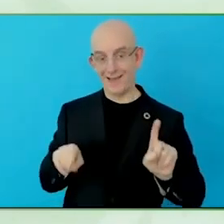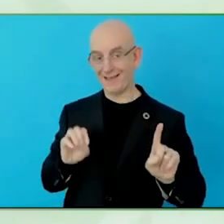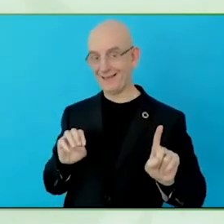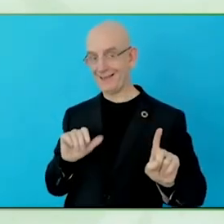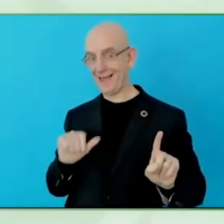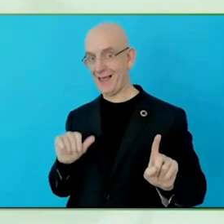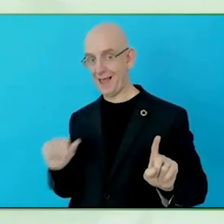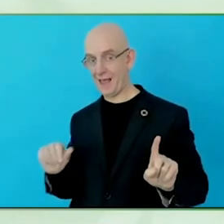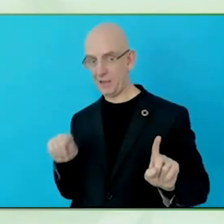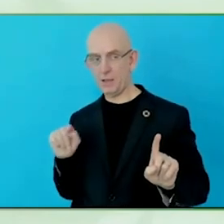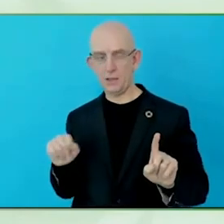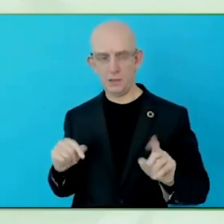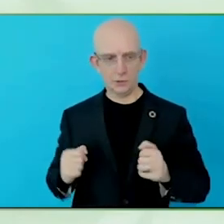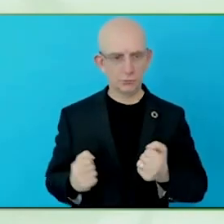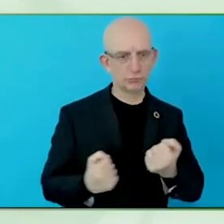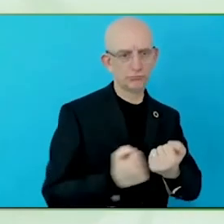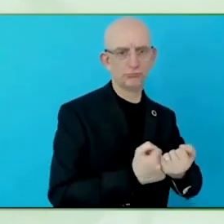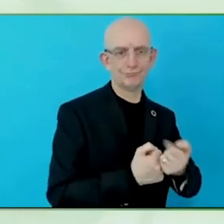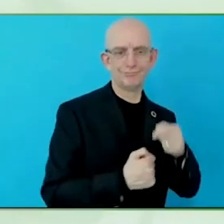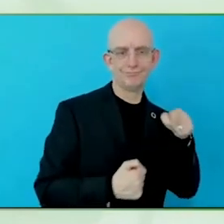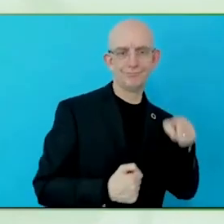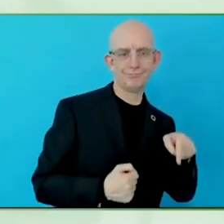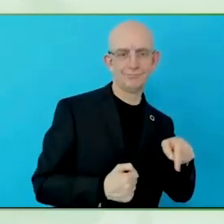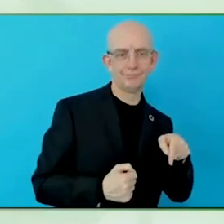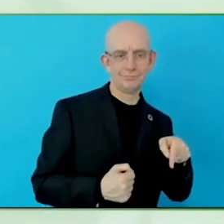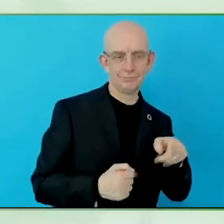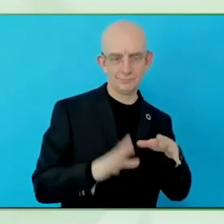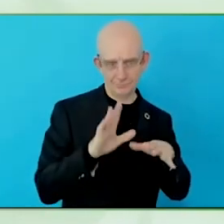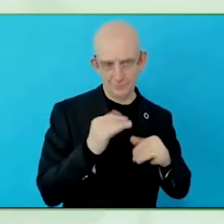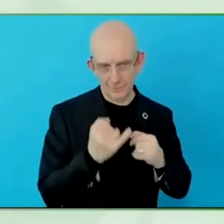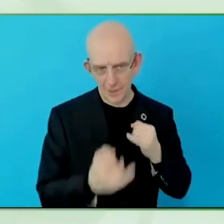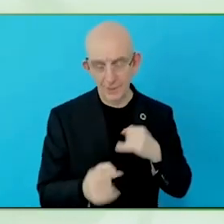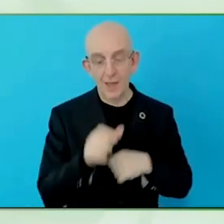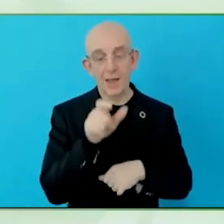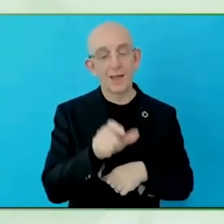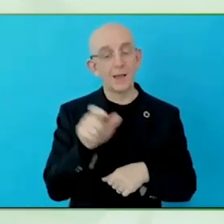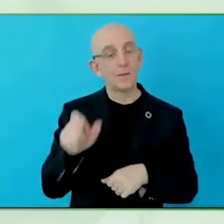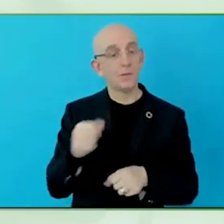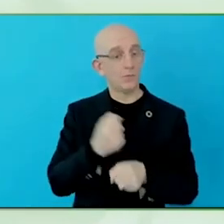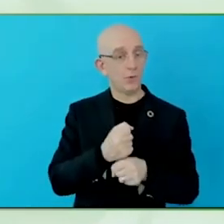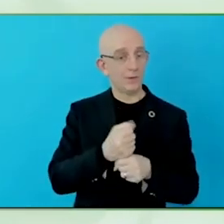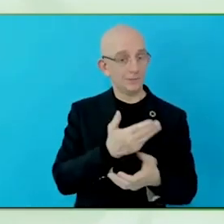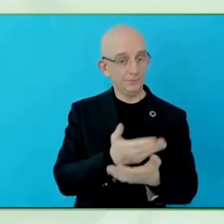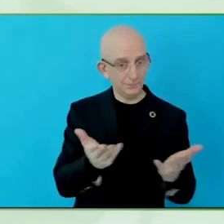disabilities is one, but often, failing, because businesses can not